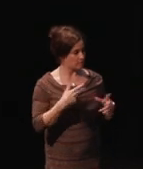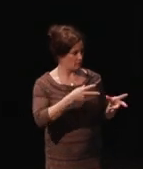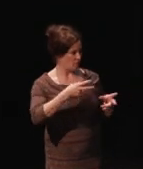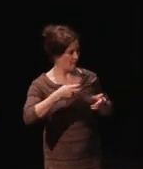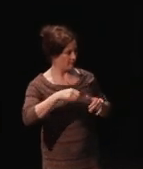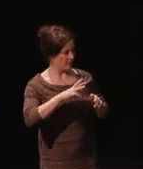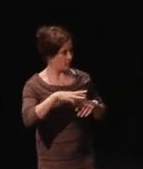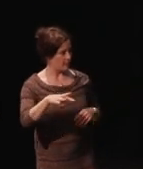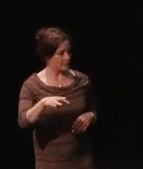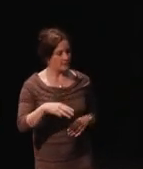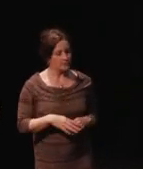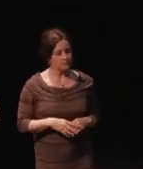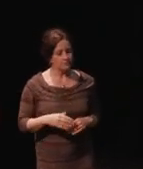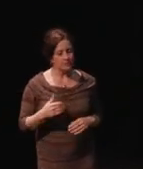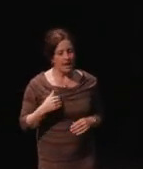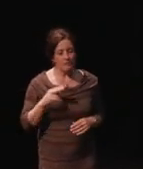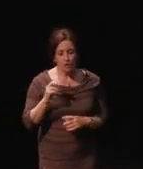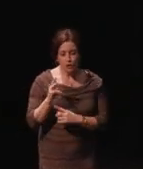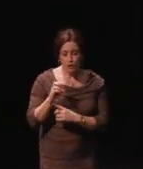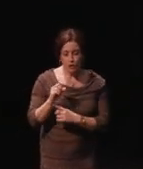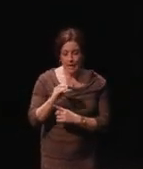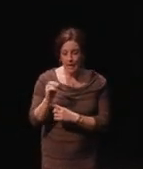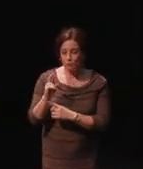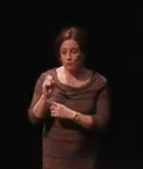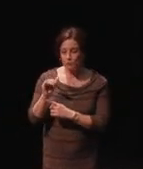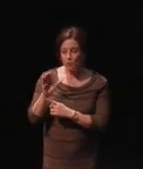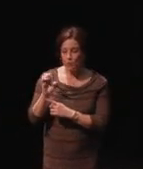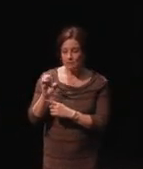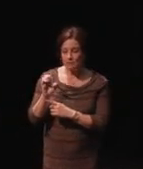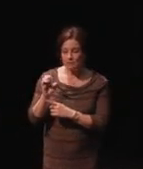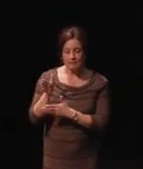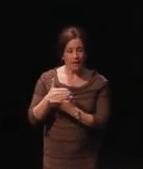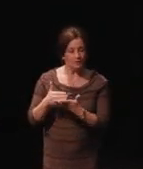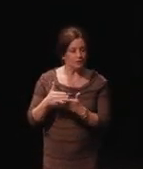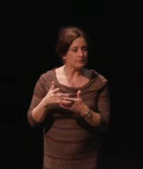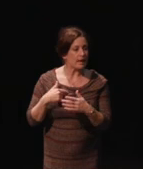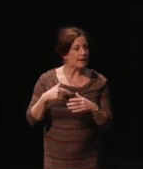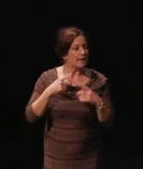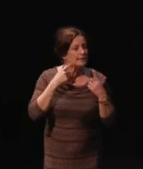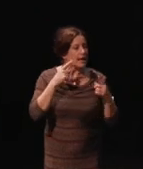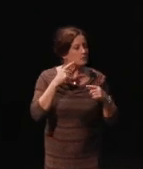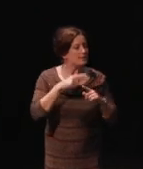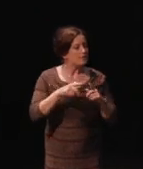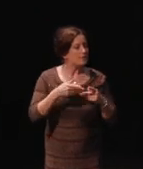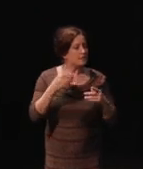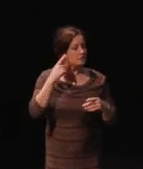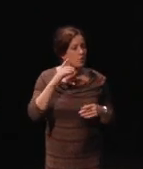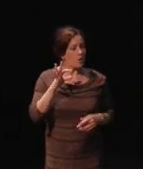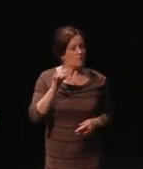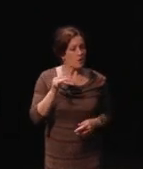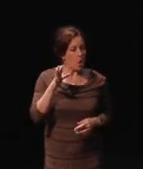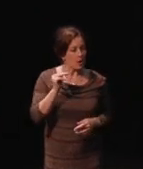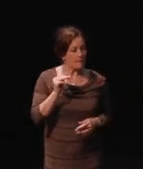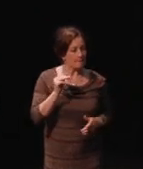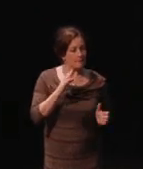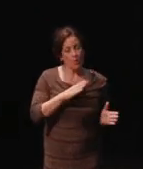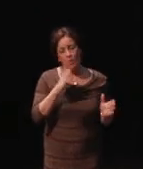we have a news and resource section where I can announce different things for the forums, alright different ways there